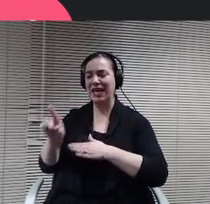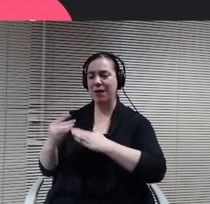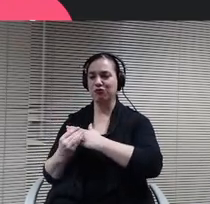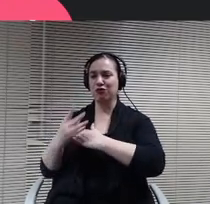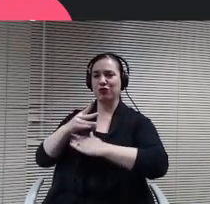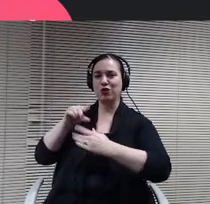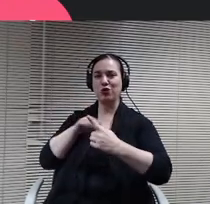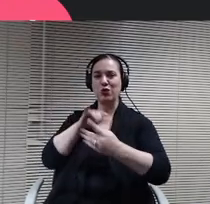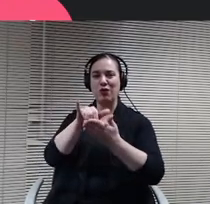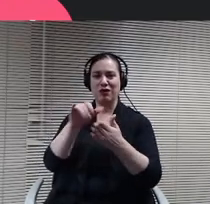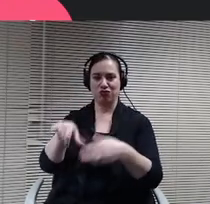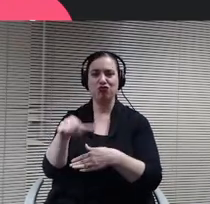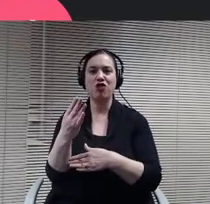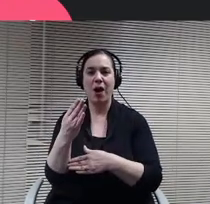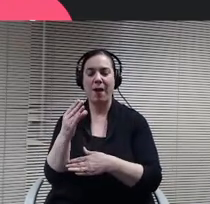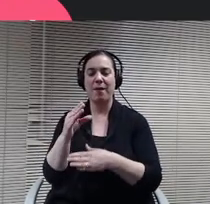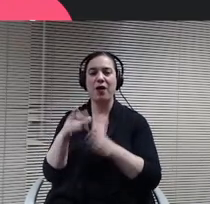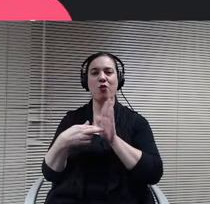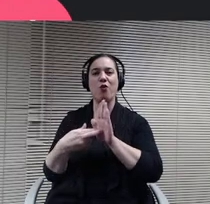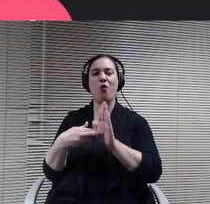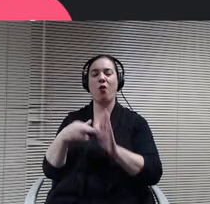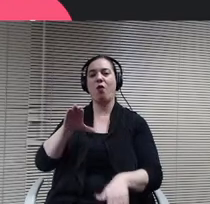Great thank you Lisa. Any can I have a second?